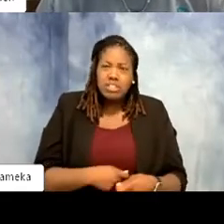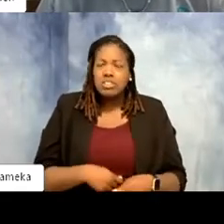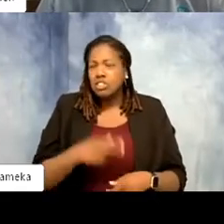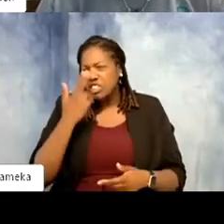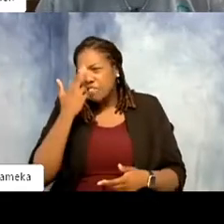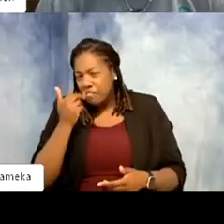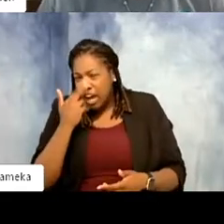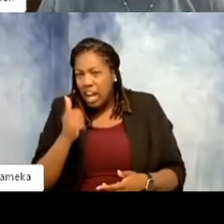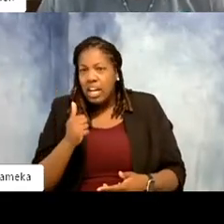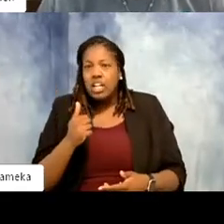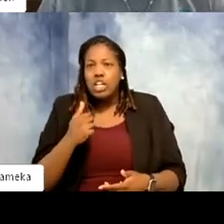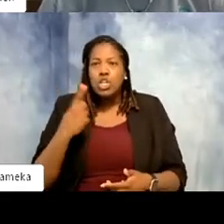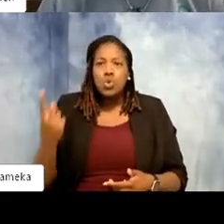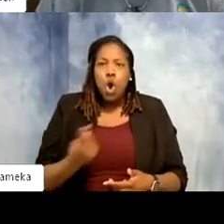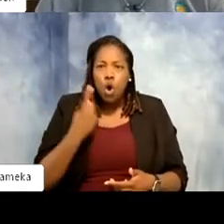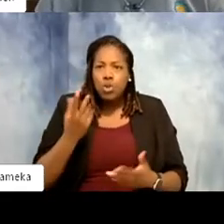And you always want to take care of them. You always want to love them.